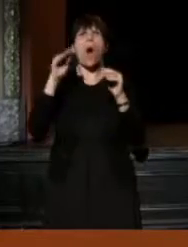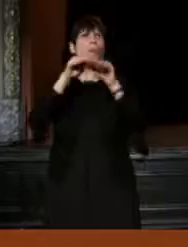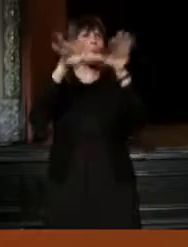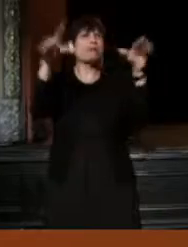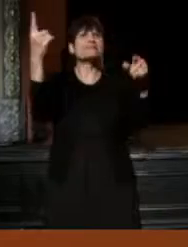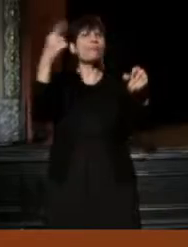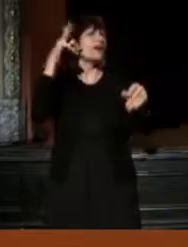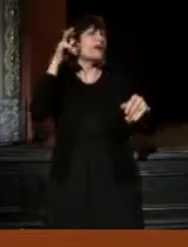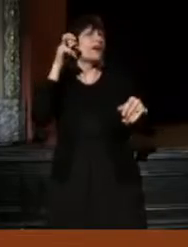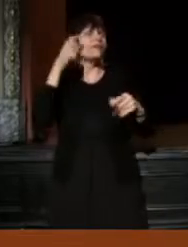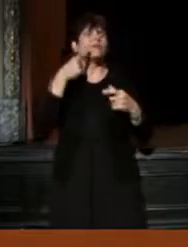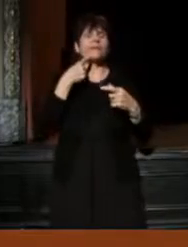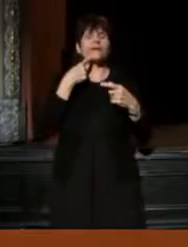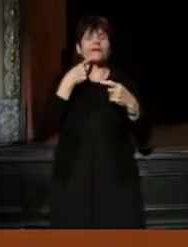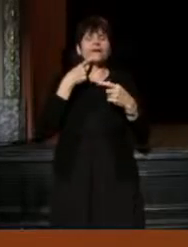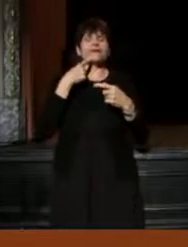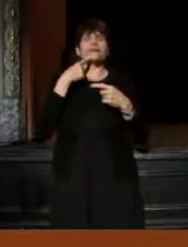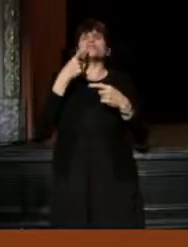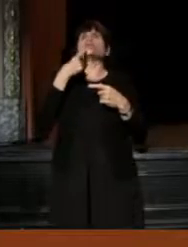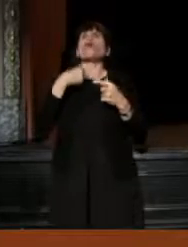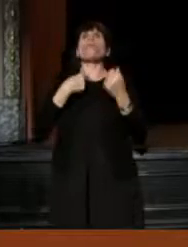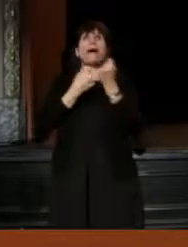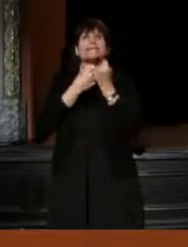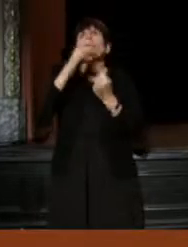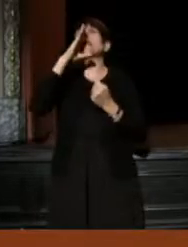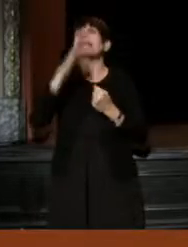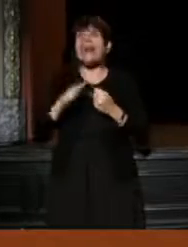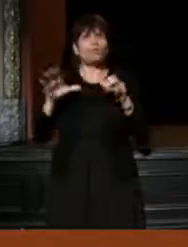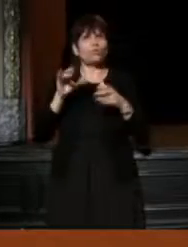So I swore to myself that I would never do that again.